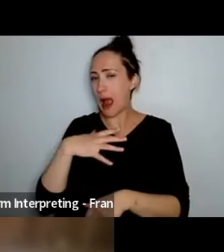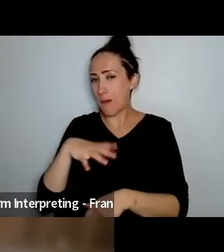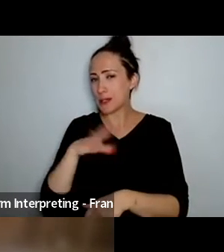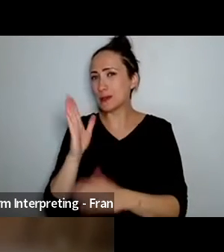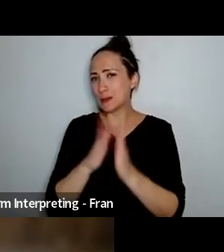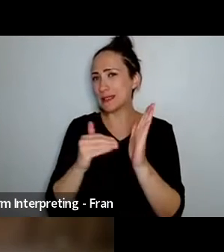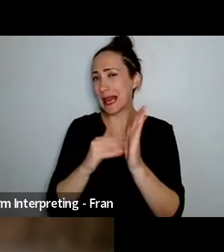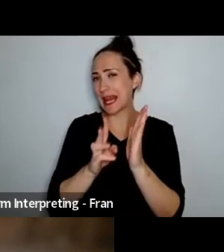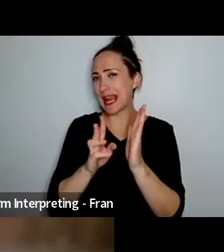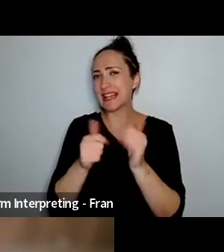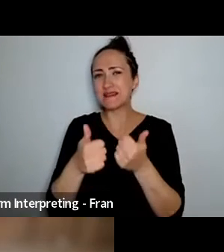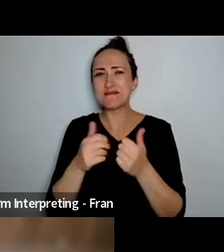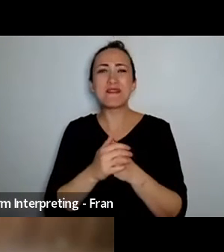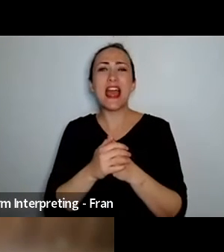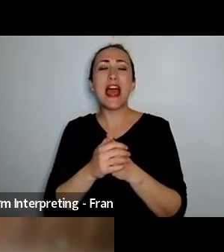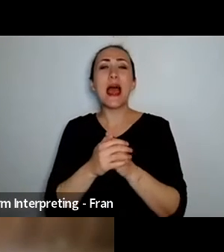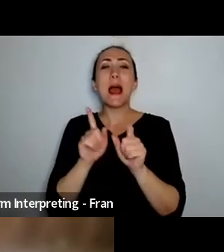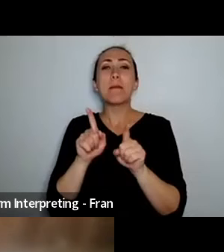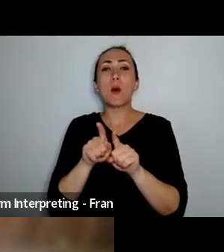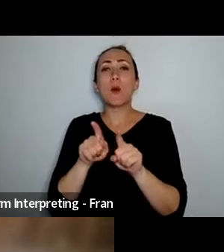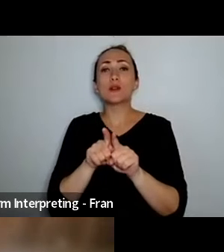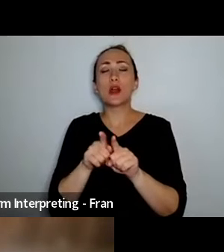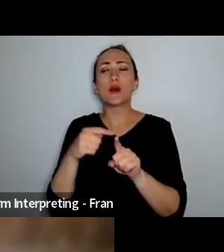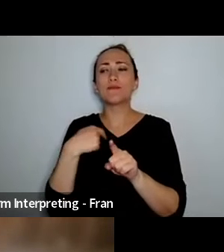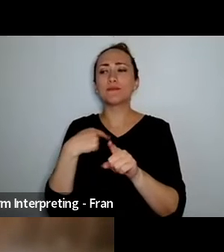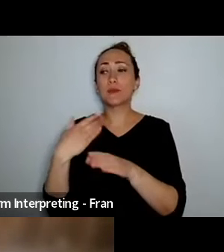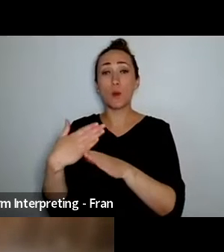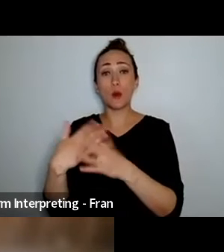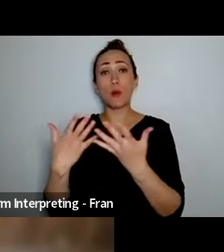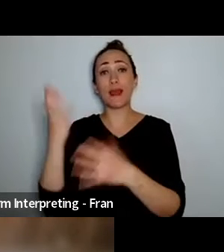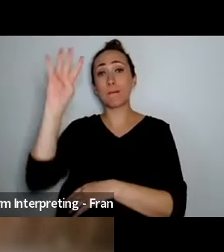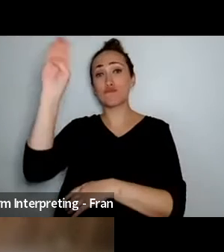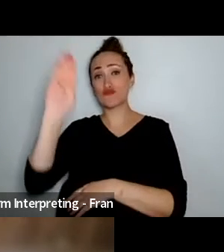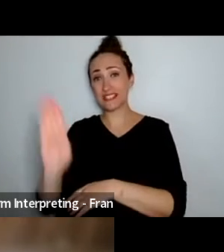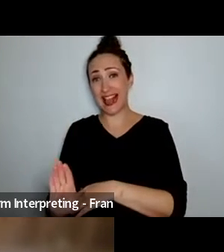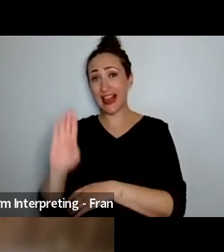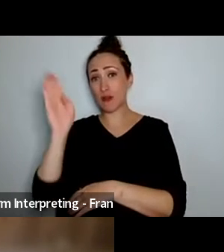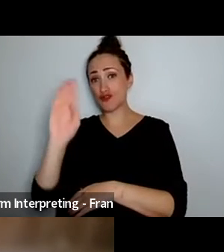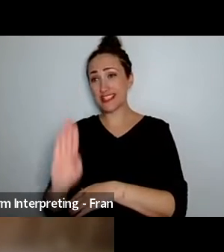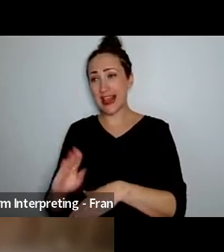also yeah I think working in Brazil was a was an amazing highlight I got to work with uh two